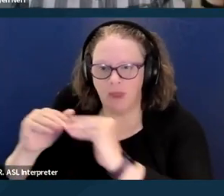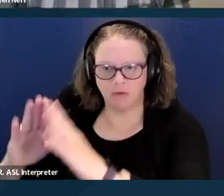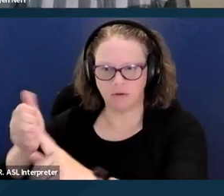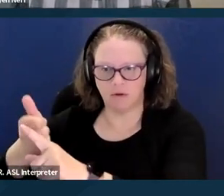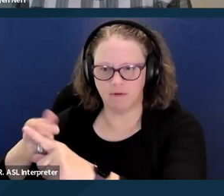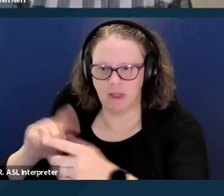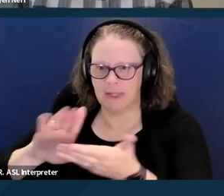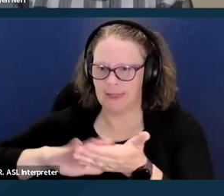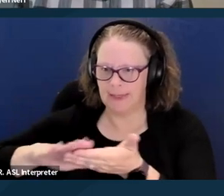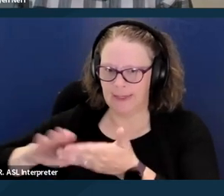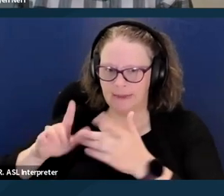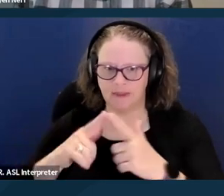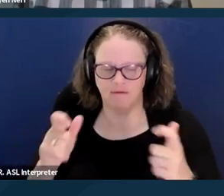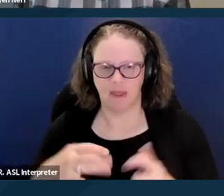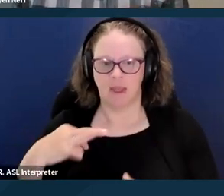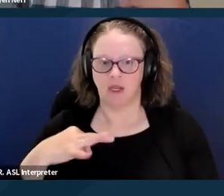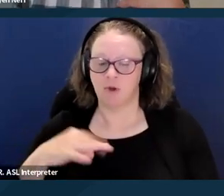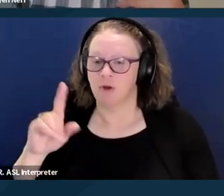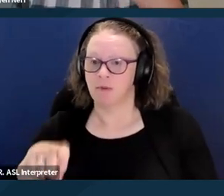you have to be 65 and older, a senior citizen,